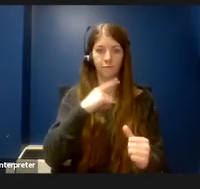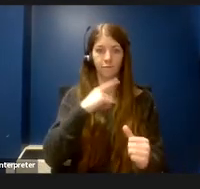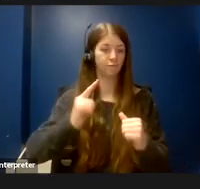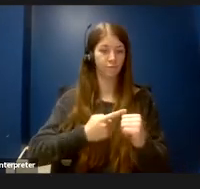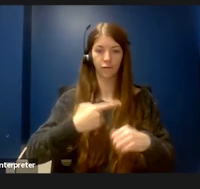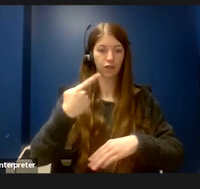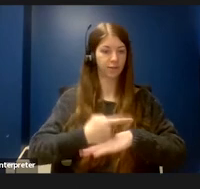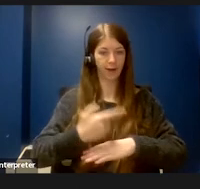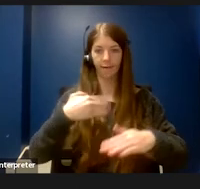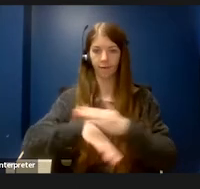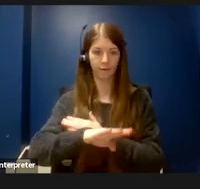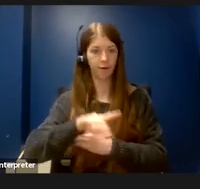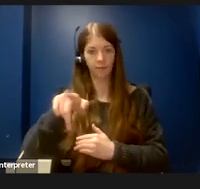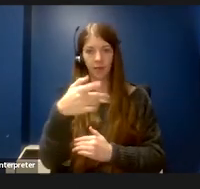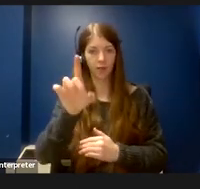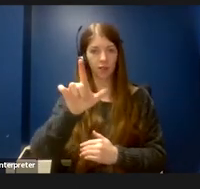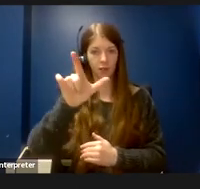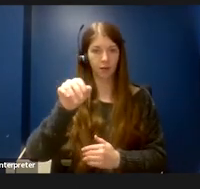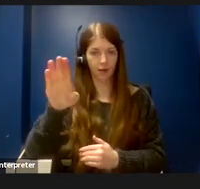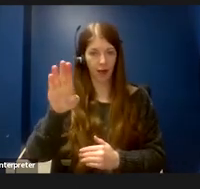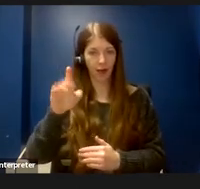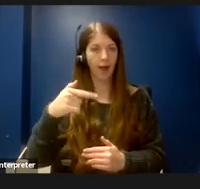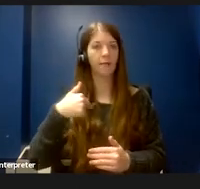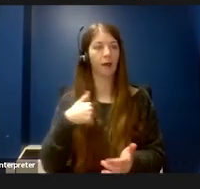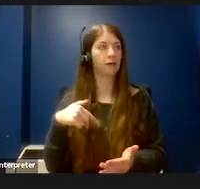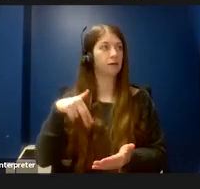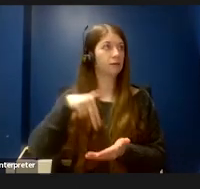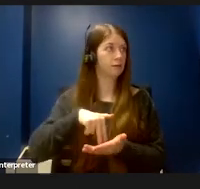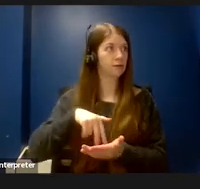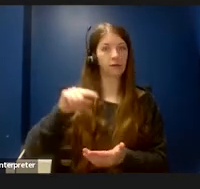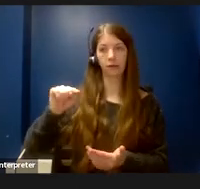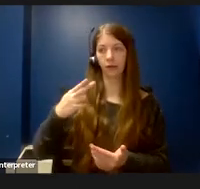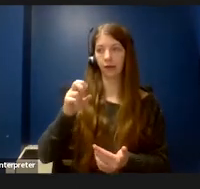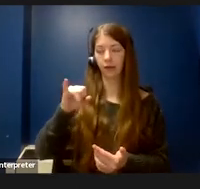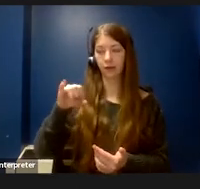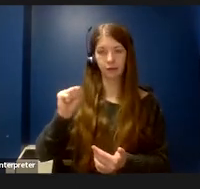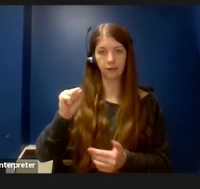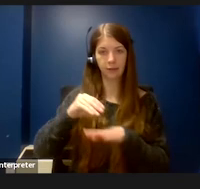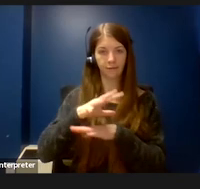I was standing in the lab and my thesis advisor walked in and said, “let's lower your bench.”